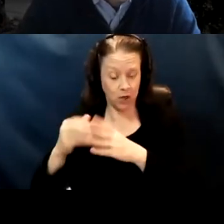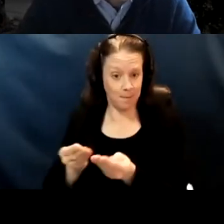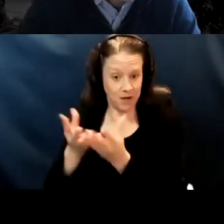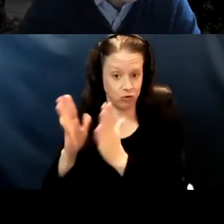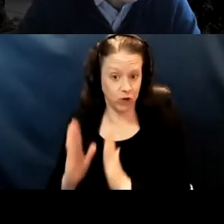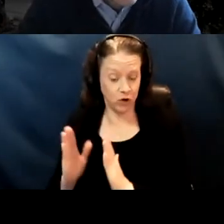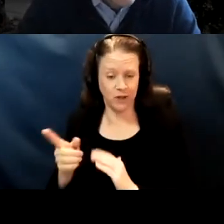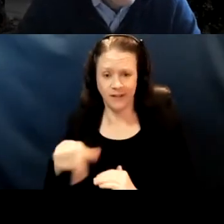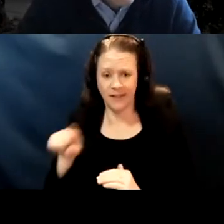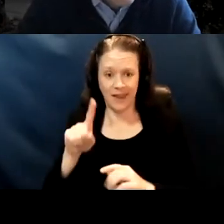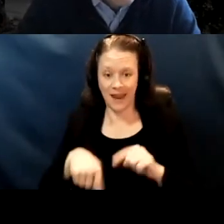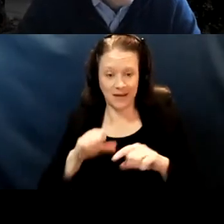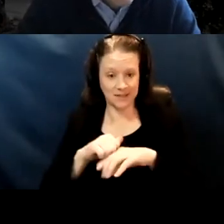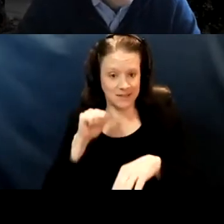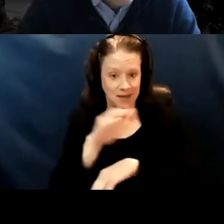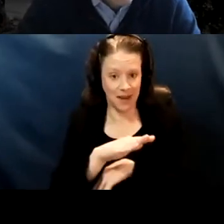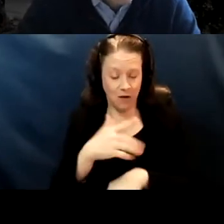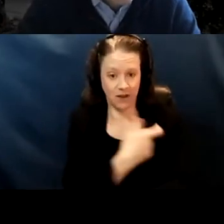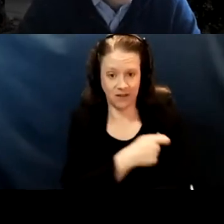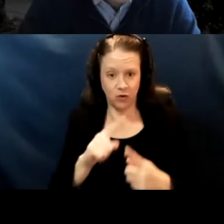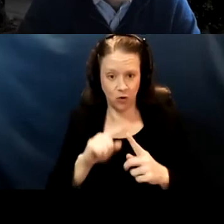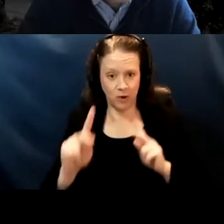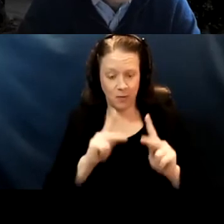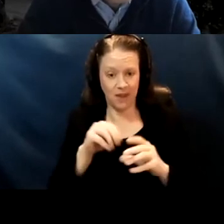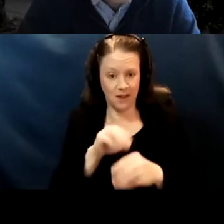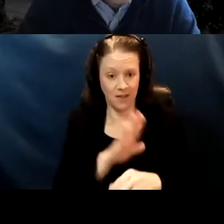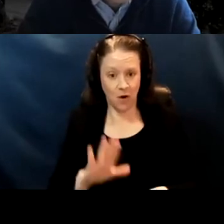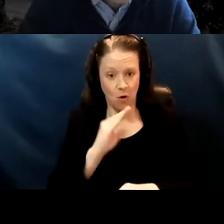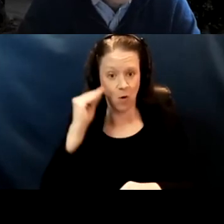able to send out vaccines to people in their homes until they have a critical mass of people.